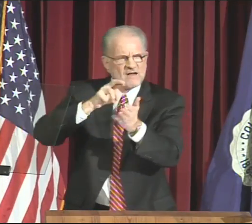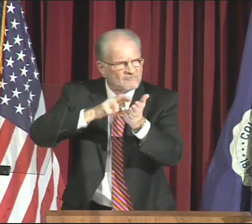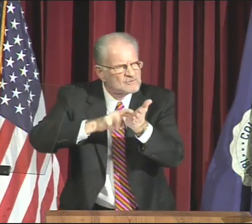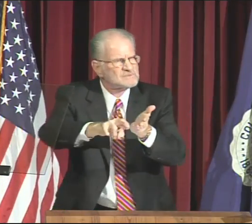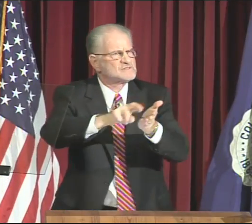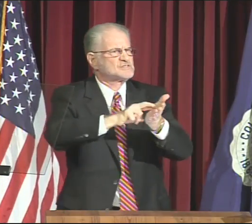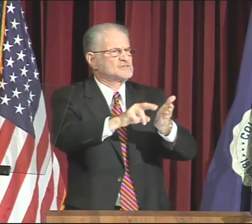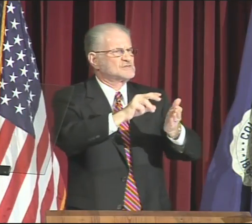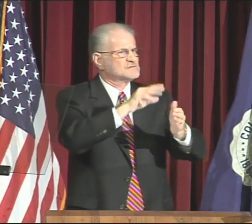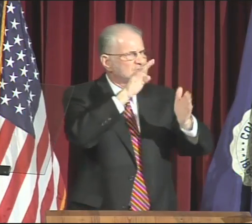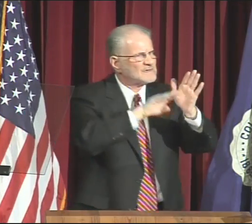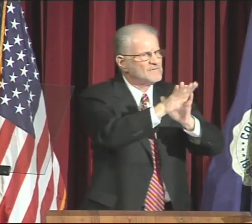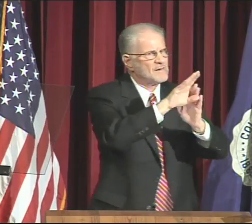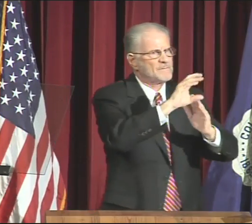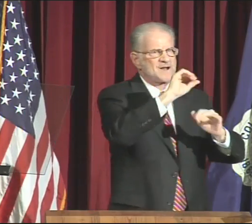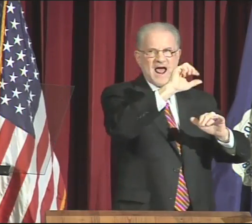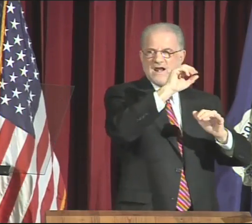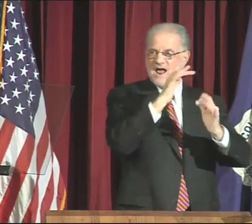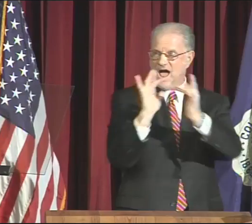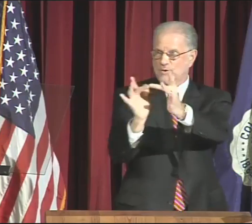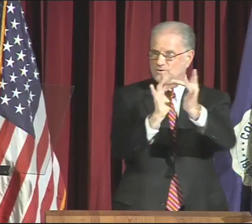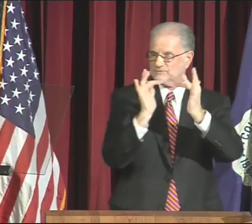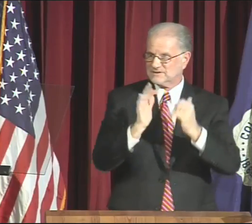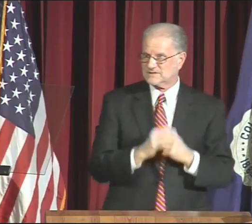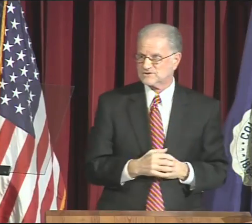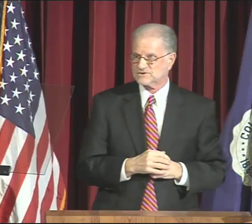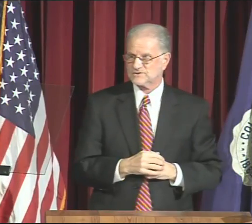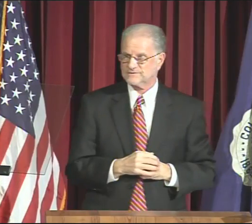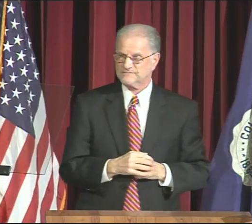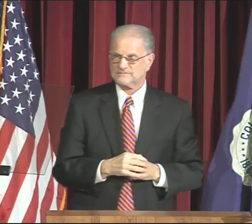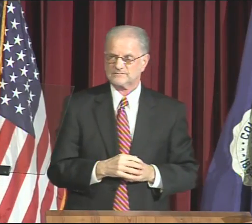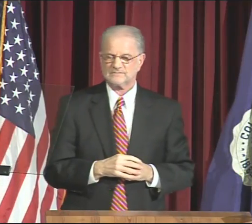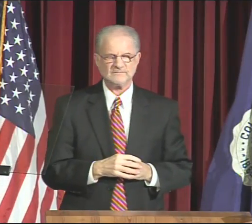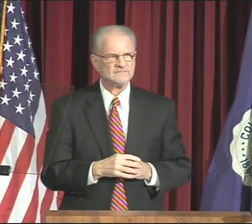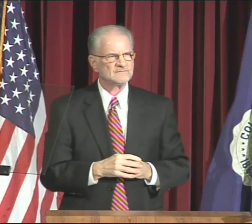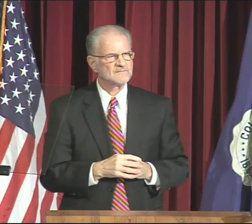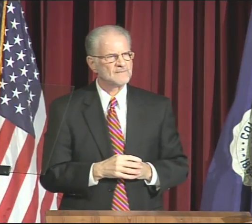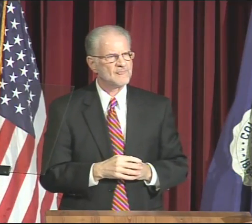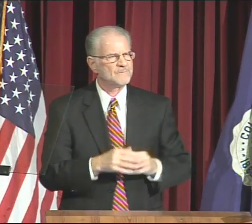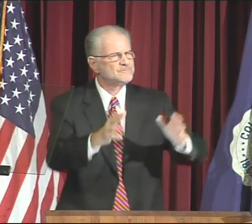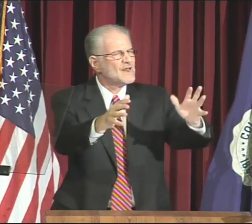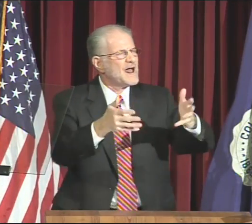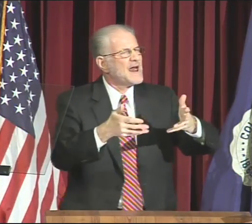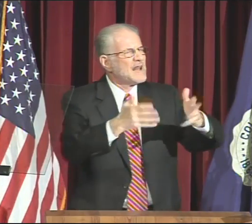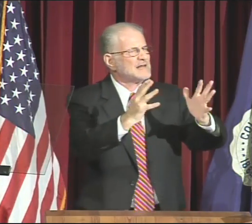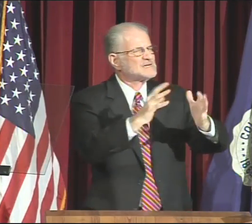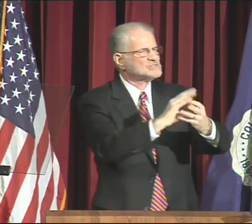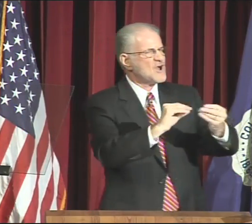and Outreach.